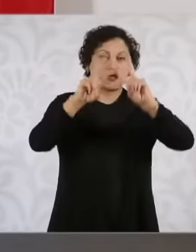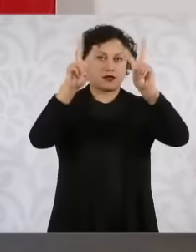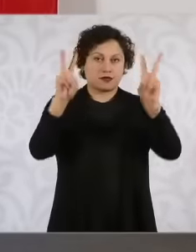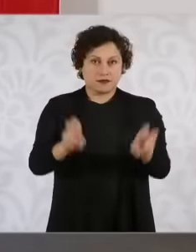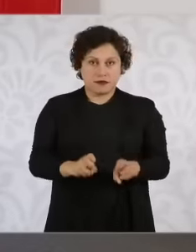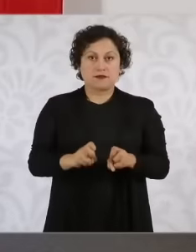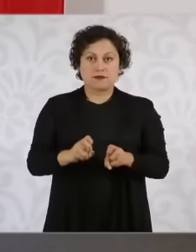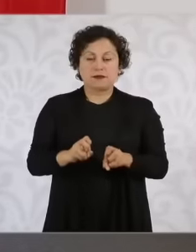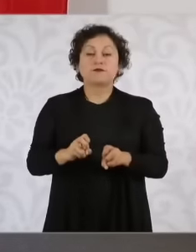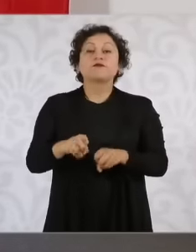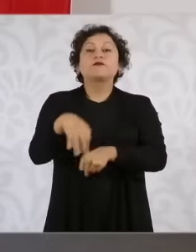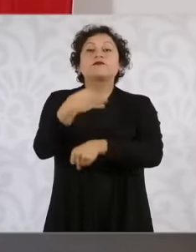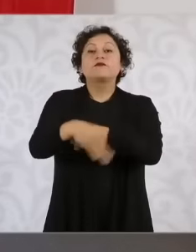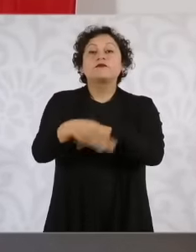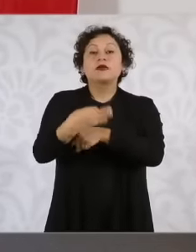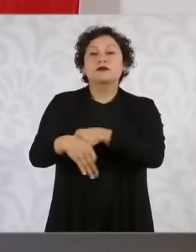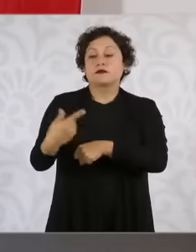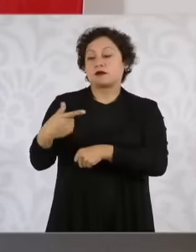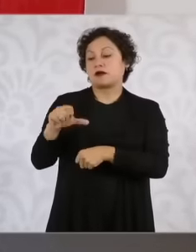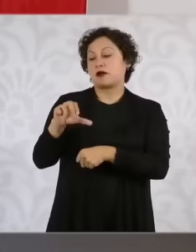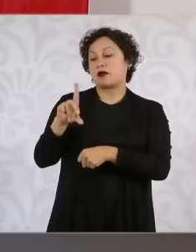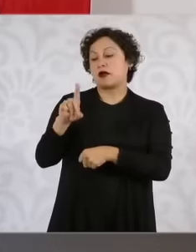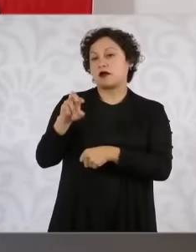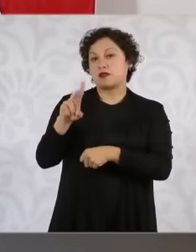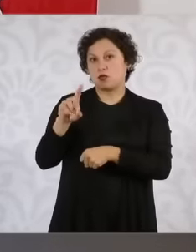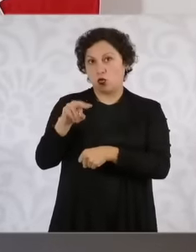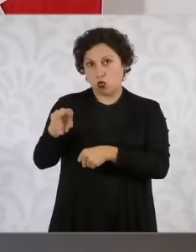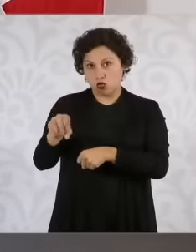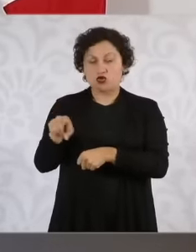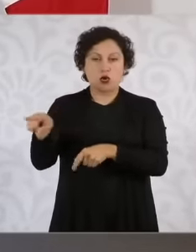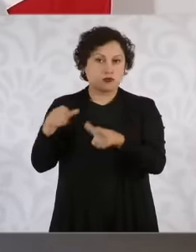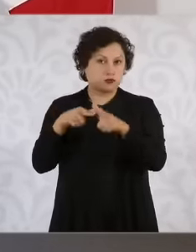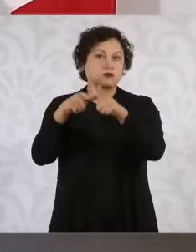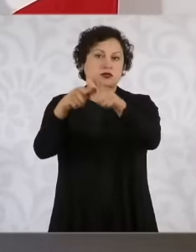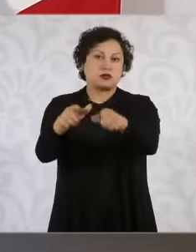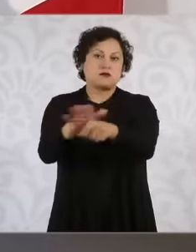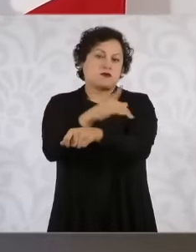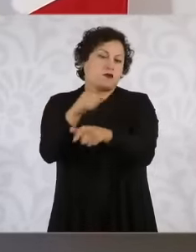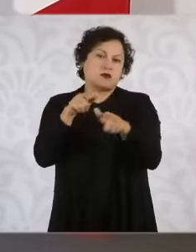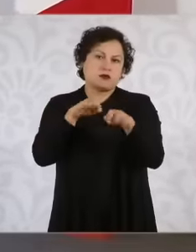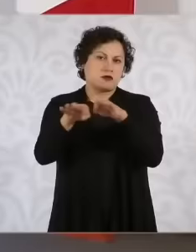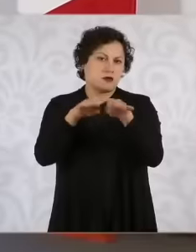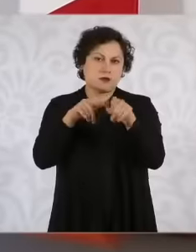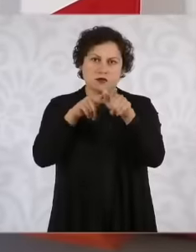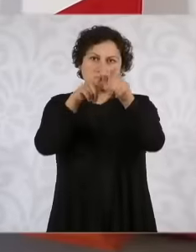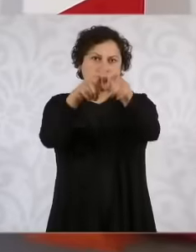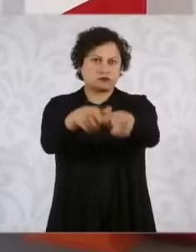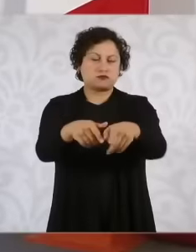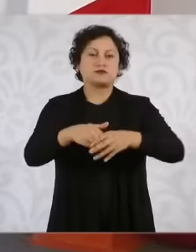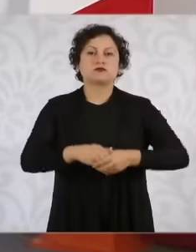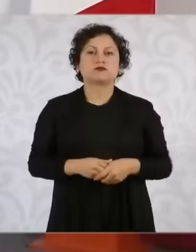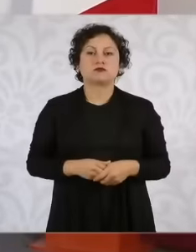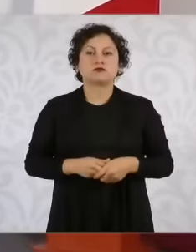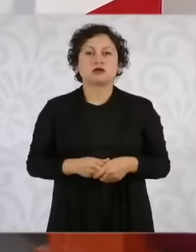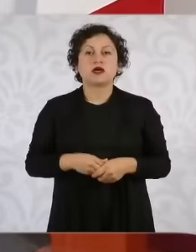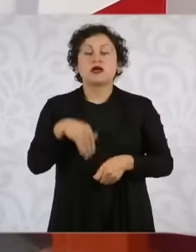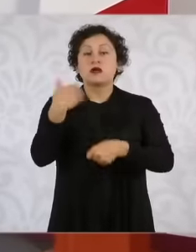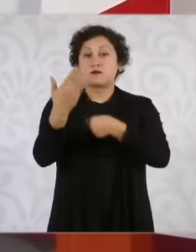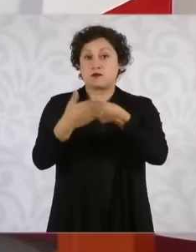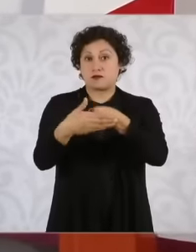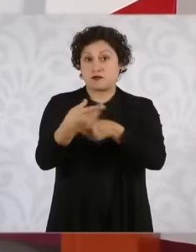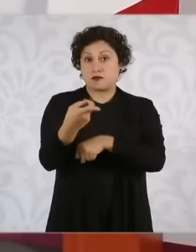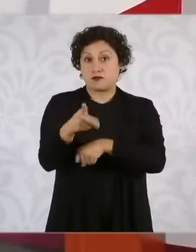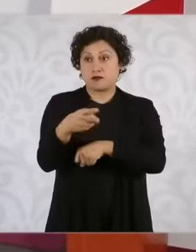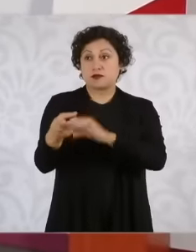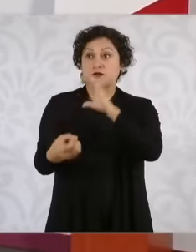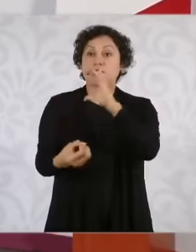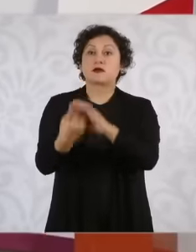Garduño stays to No, break the work that is being done and Sergio Salomón would take this